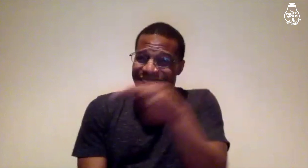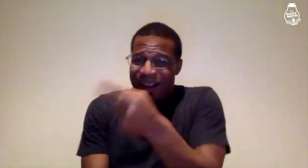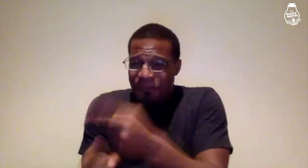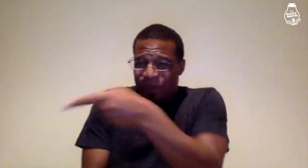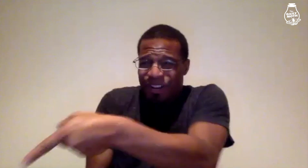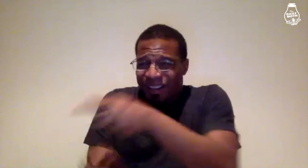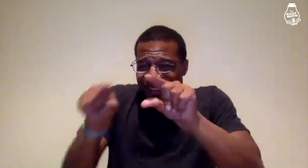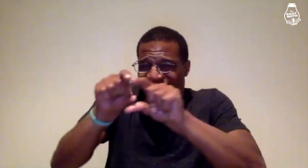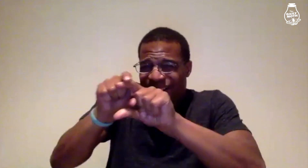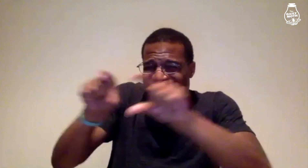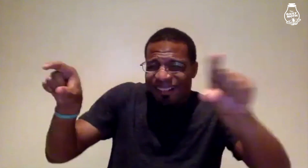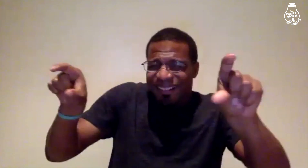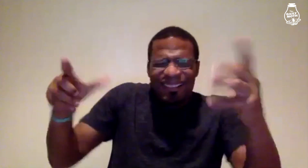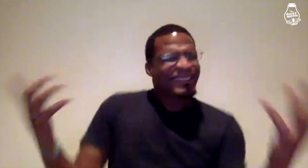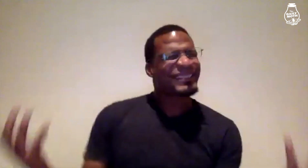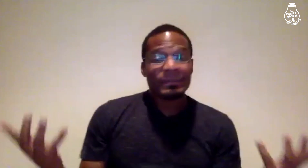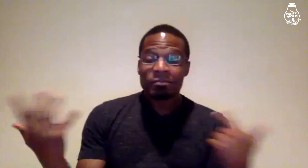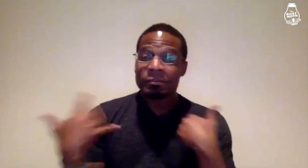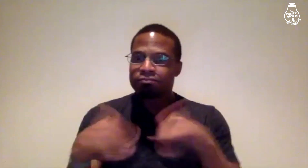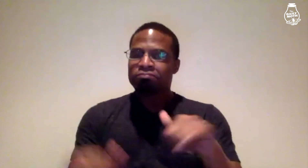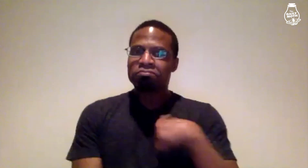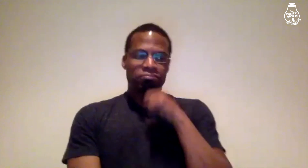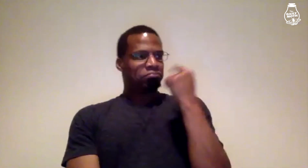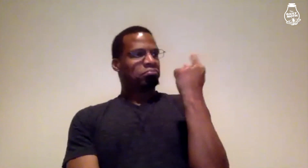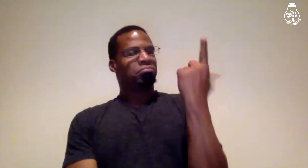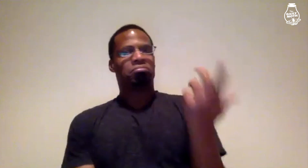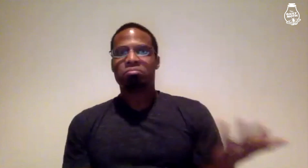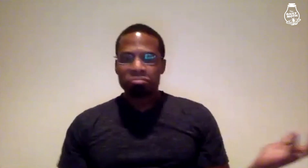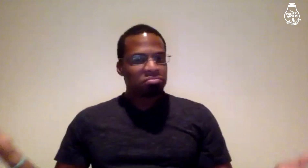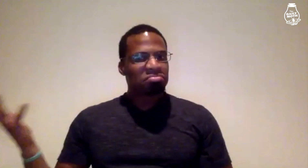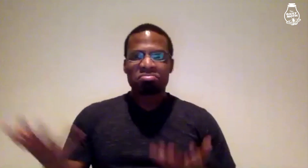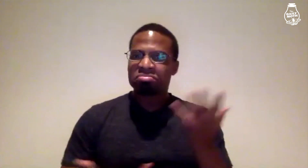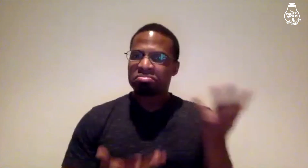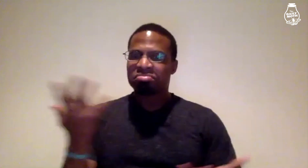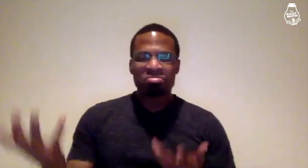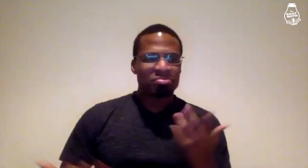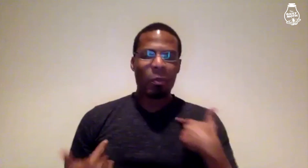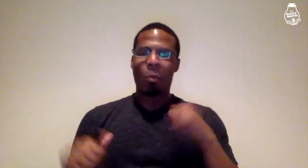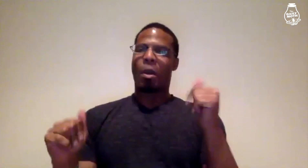And there was a sticker right there! I still don't understand it.